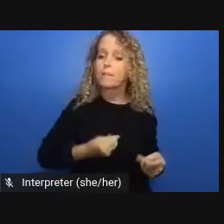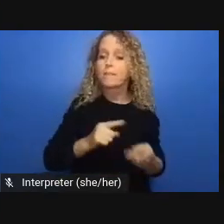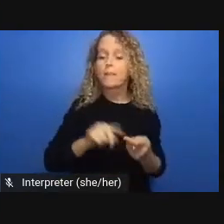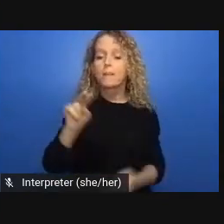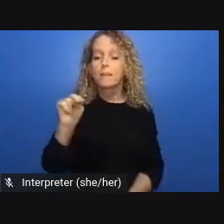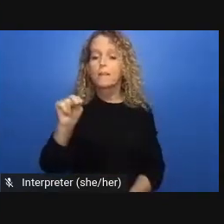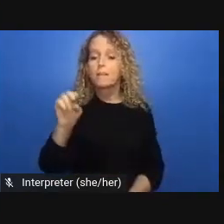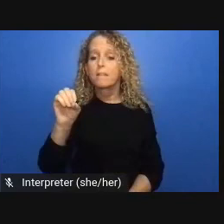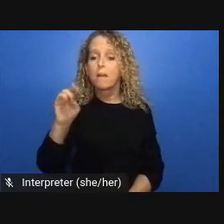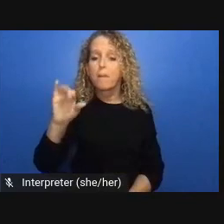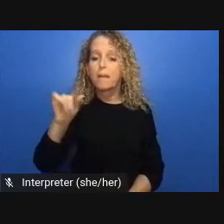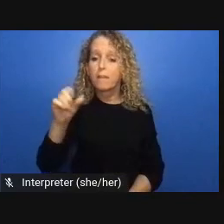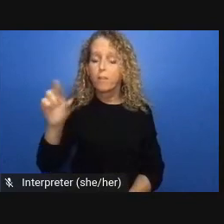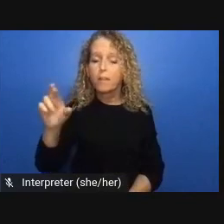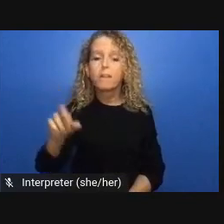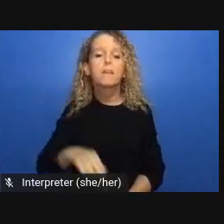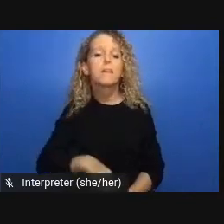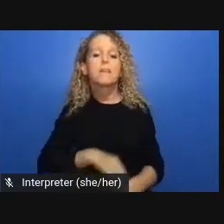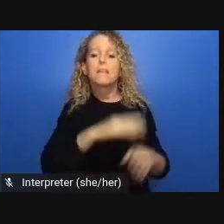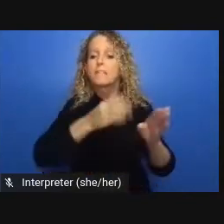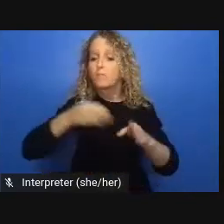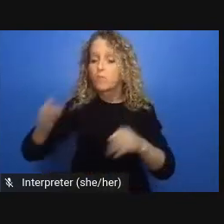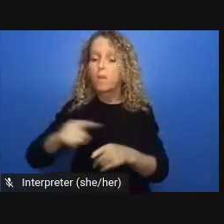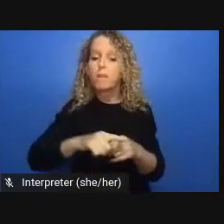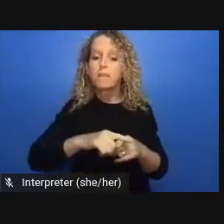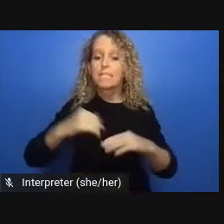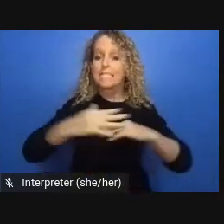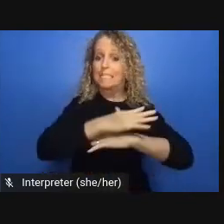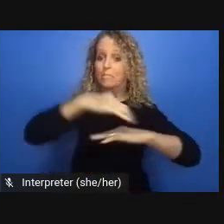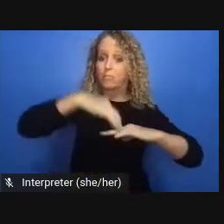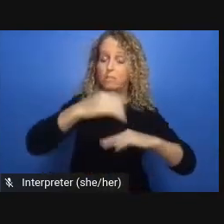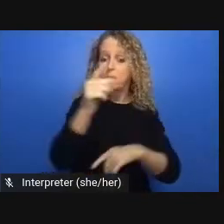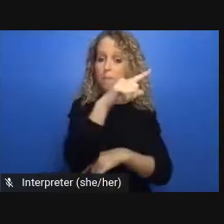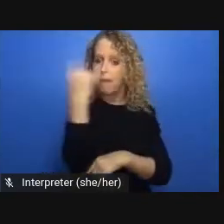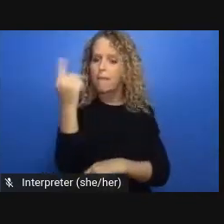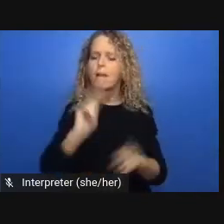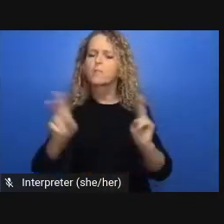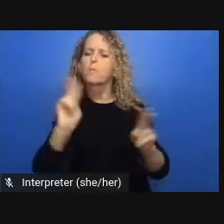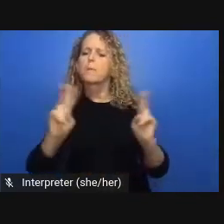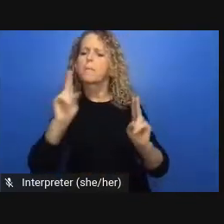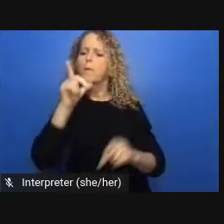as african Nova Scotian youth who already face systemic barriers in their education indigenous